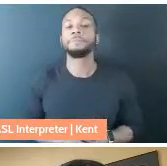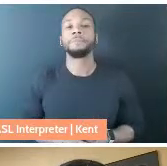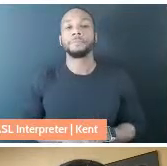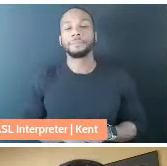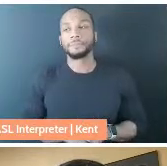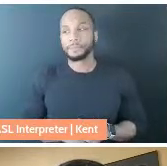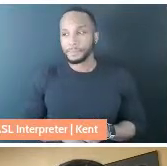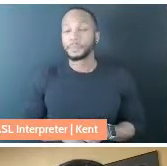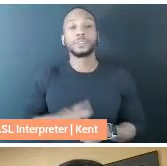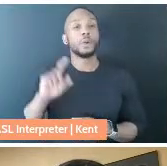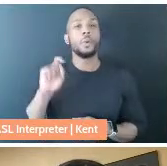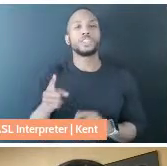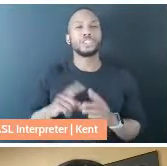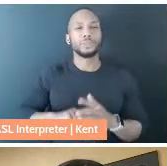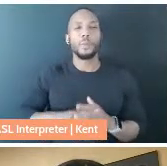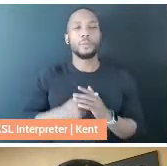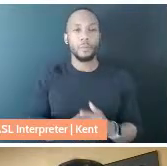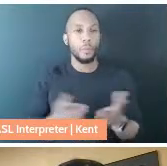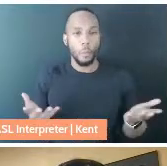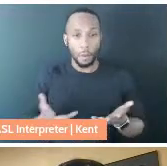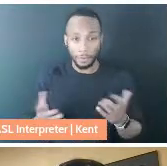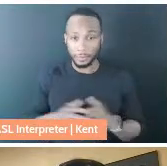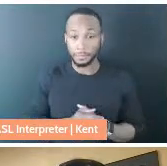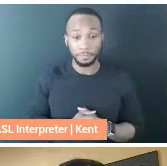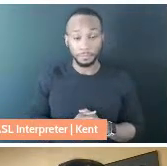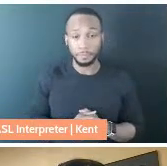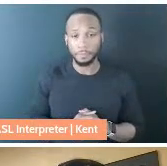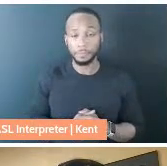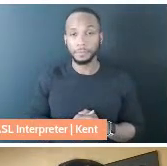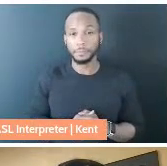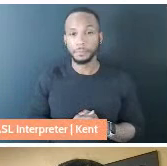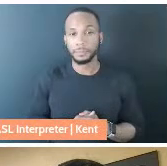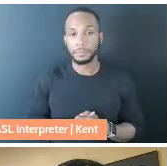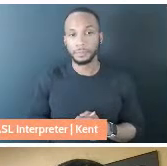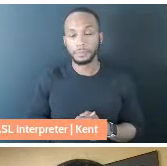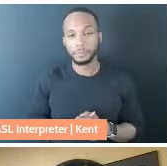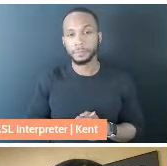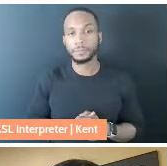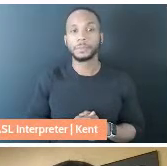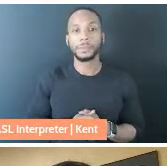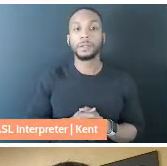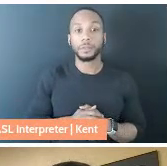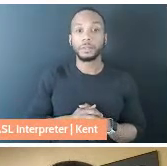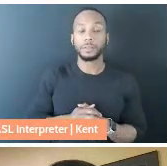The question I want to start with is that it's really just the revisiblizing of care. And so we